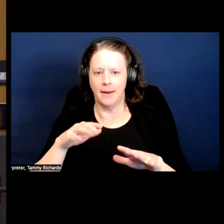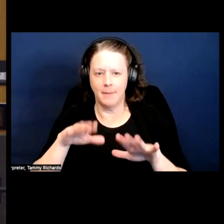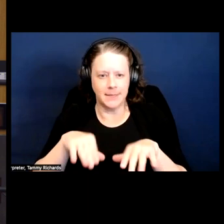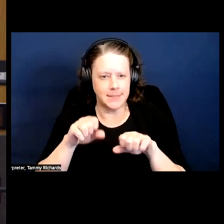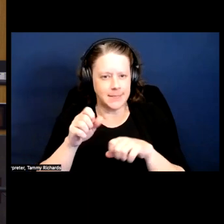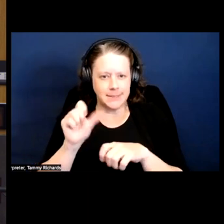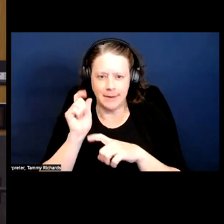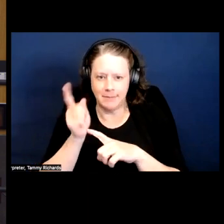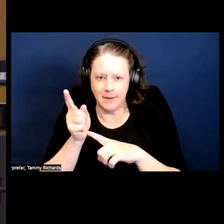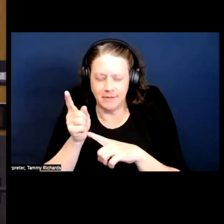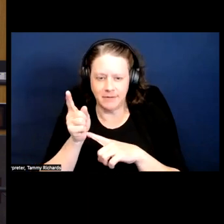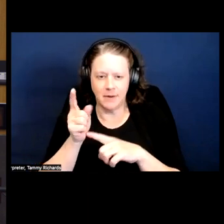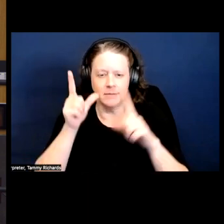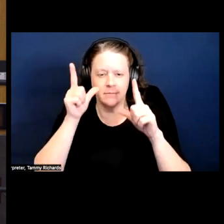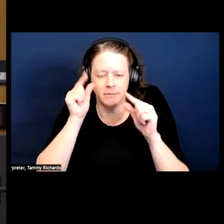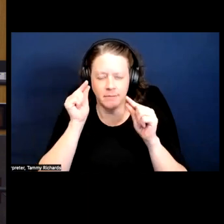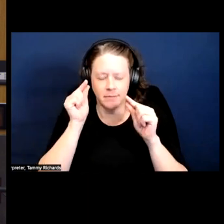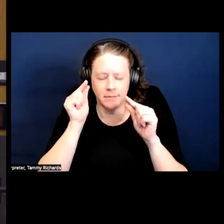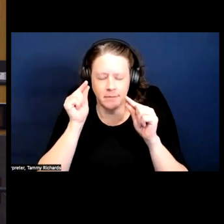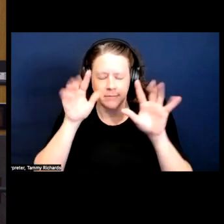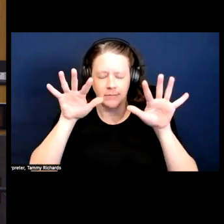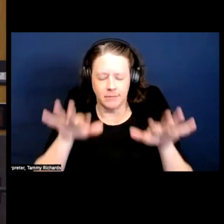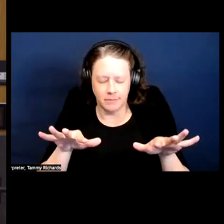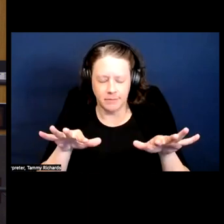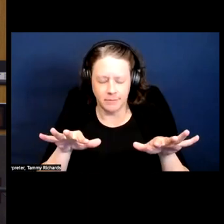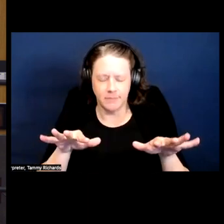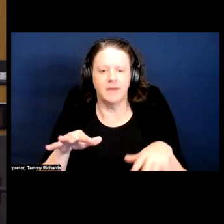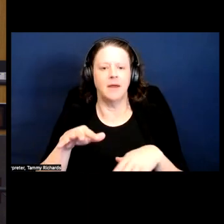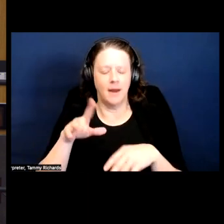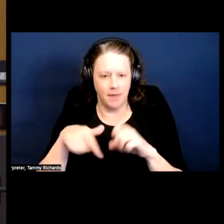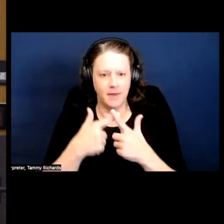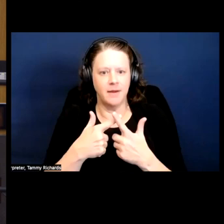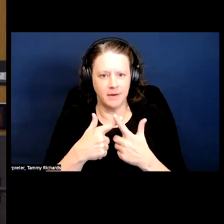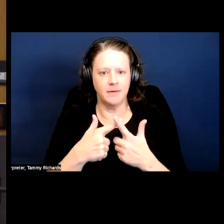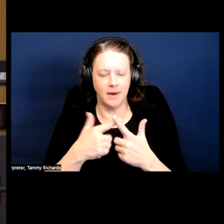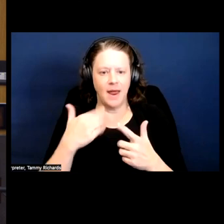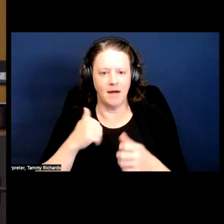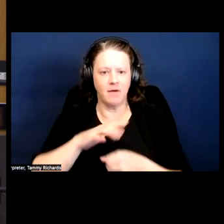minutes, just ten minutes to close my eyes and lay down and just get the pressure off